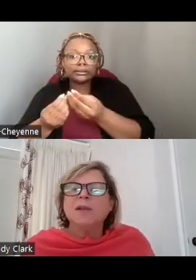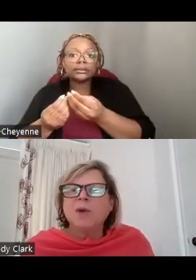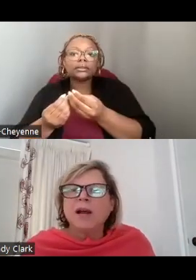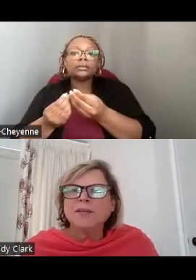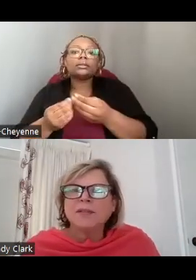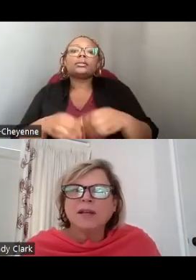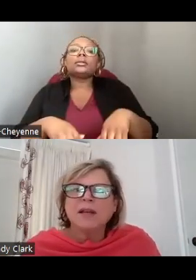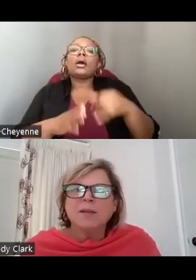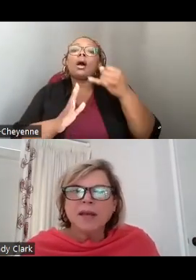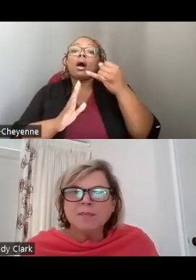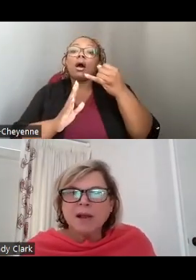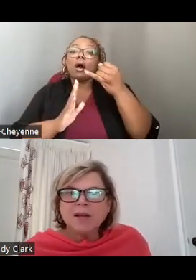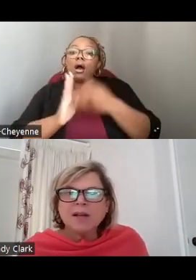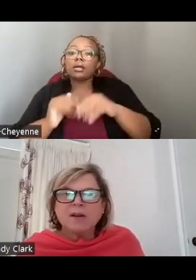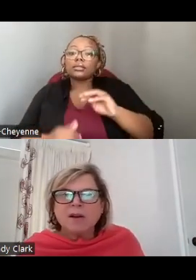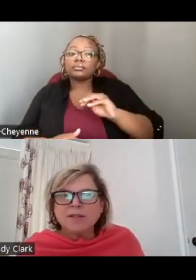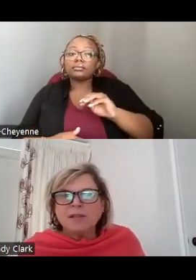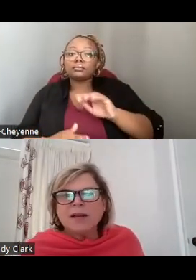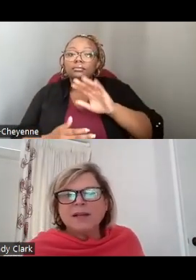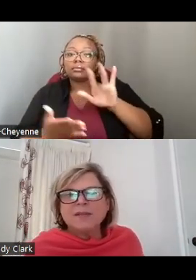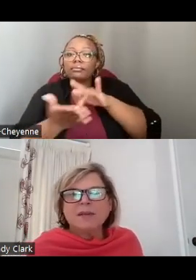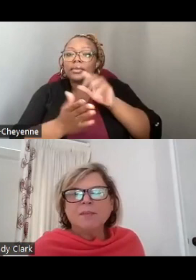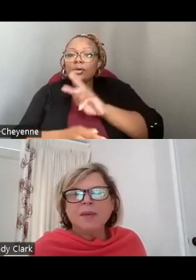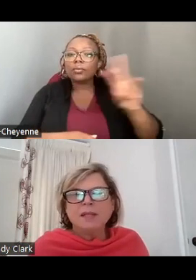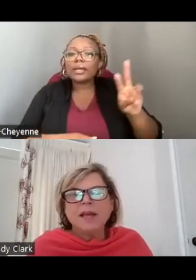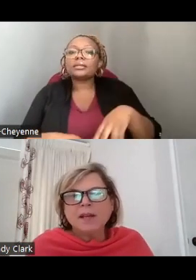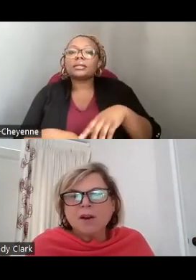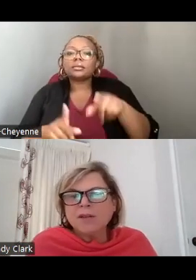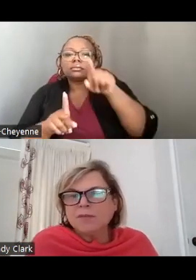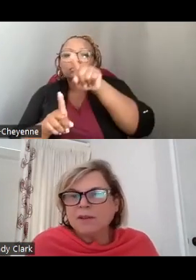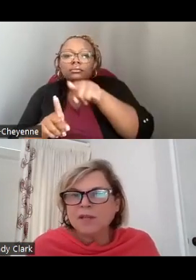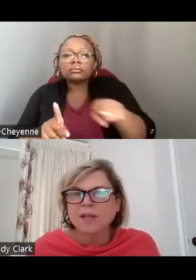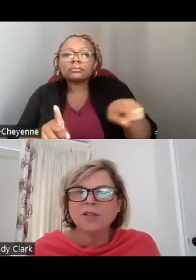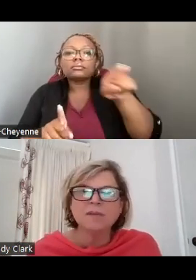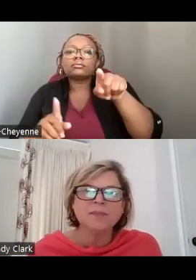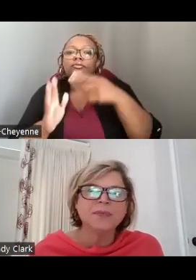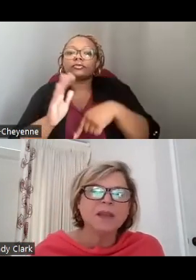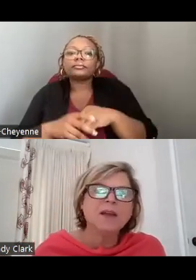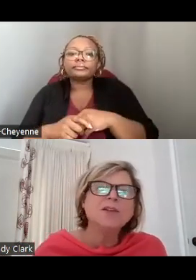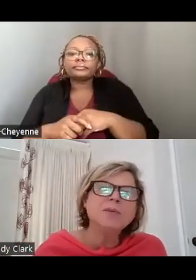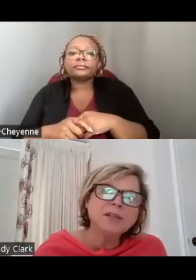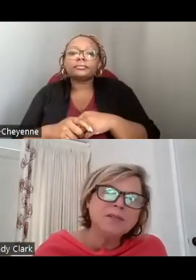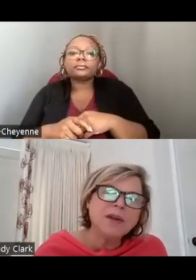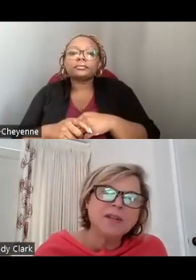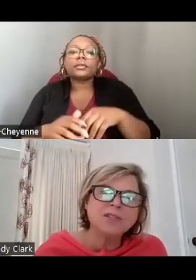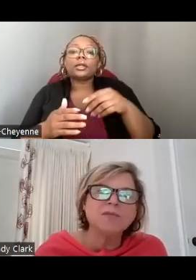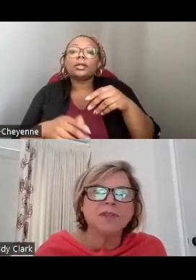MIDWEST, MID-AMERICA ARTS ALLIANCE, MID-ATLANTIC ARTS FOUNDATION, NEW ENGLAND FOUNDATION FOR